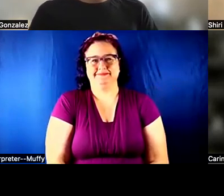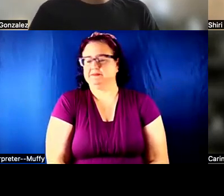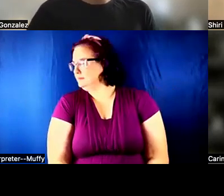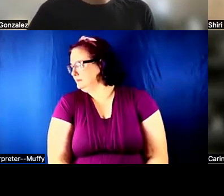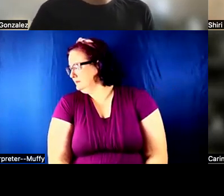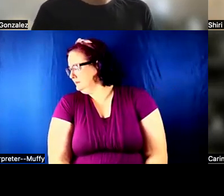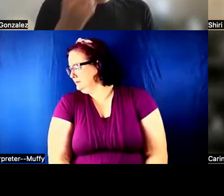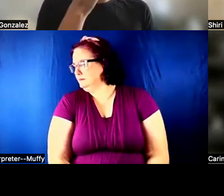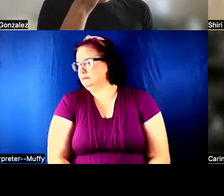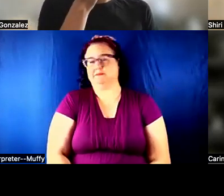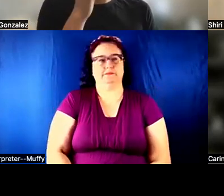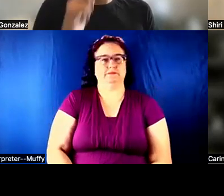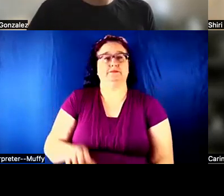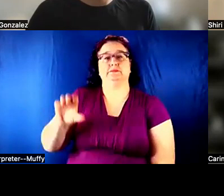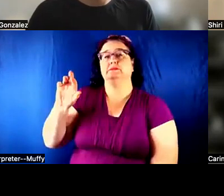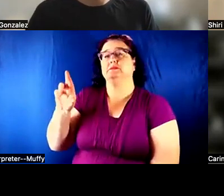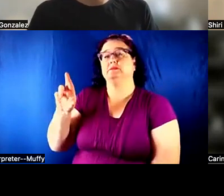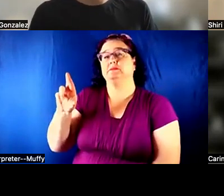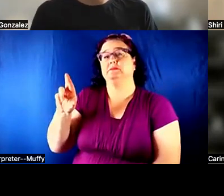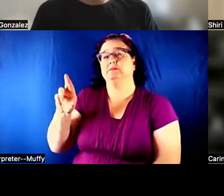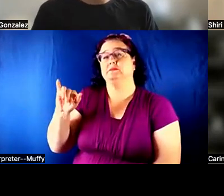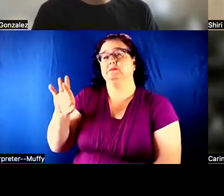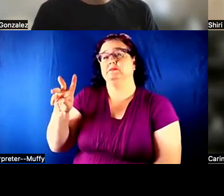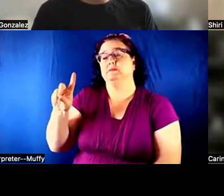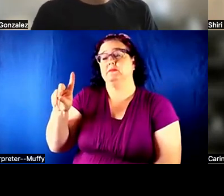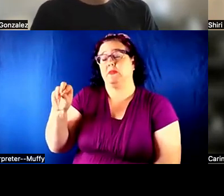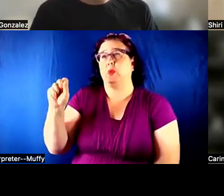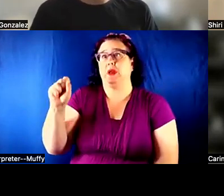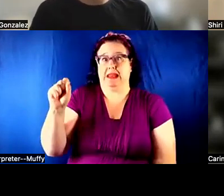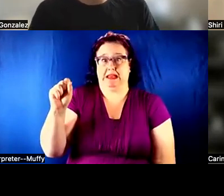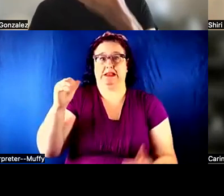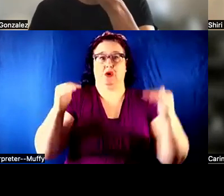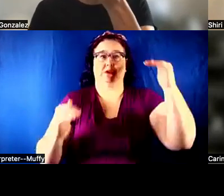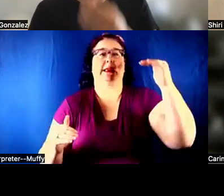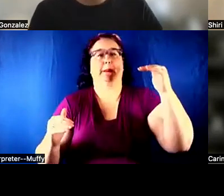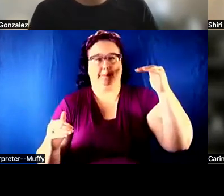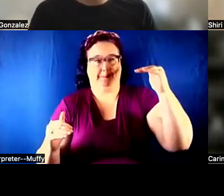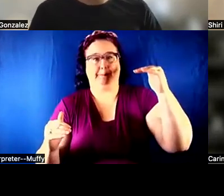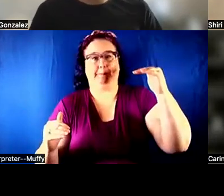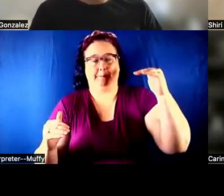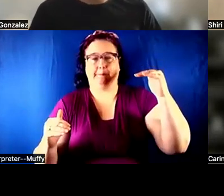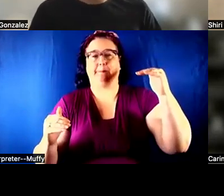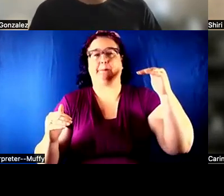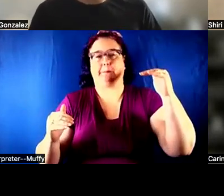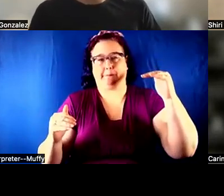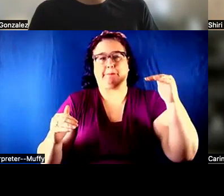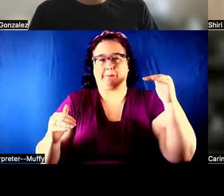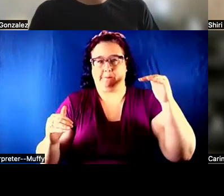YEAH, THERE IS A BIG GAP IN THE WAY XR TECHNOLOGIES